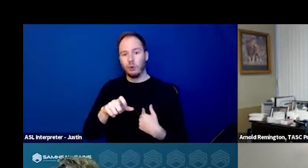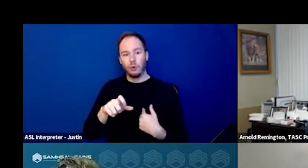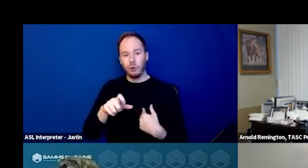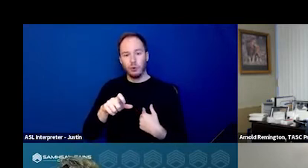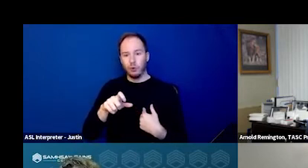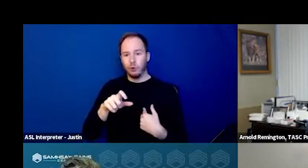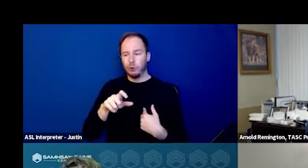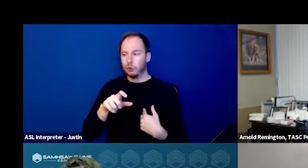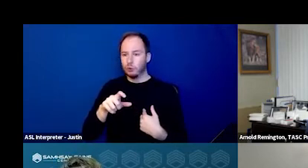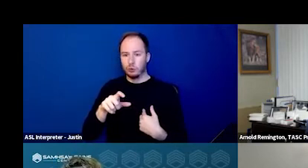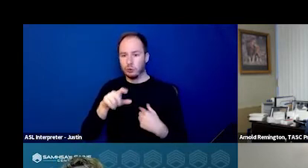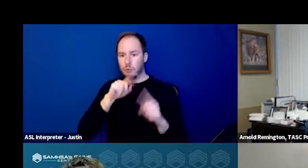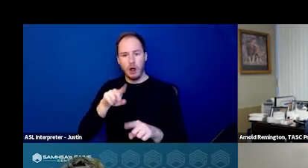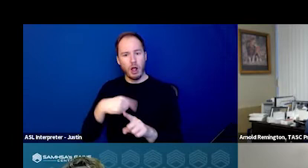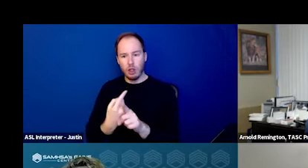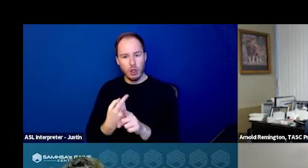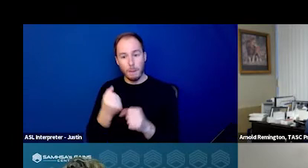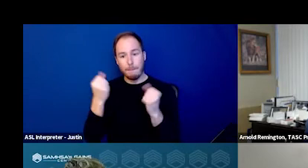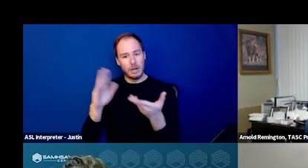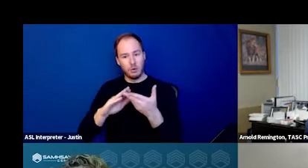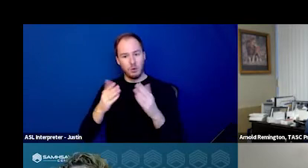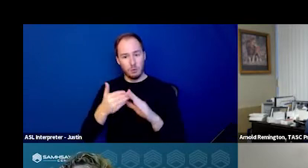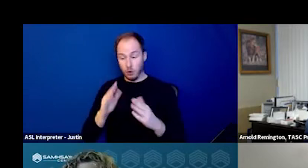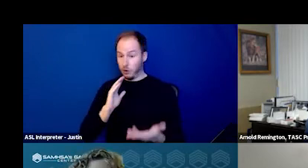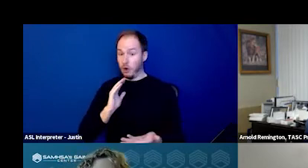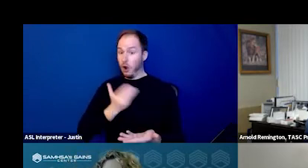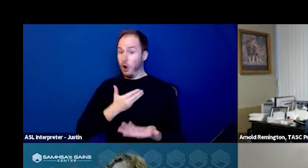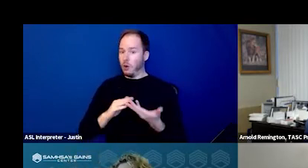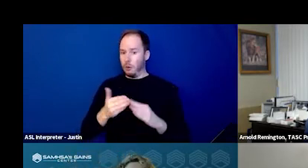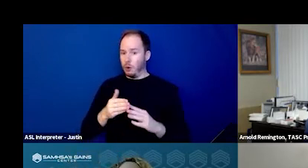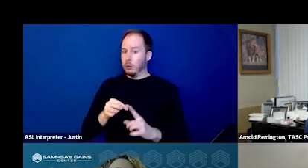So many communities, it ours, especially Tulsa County,